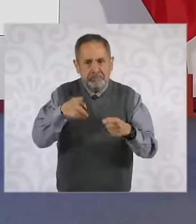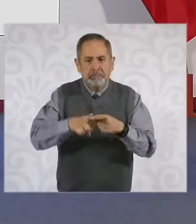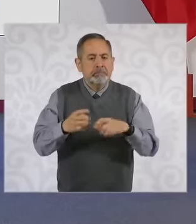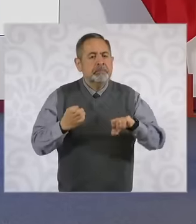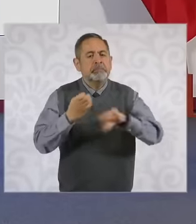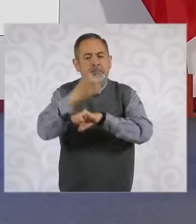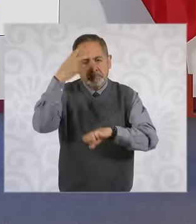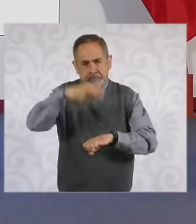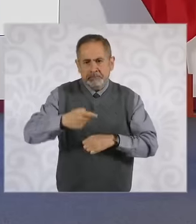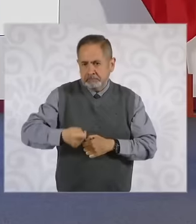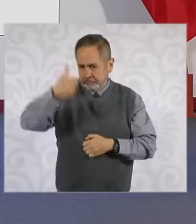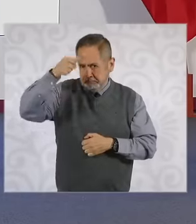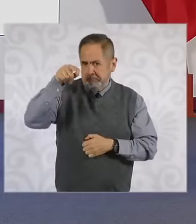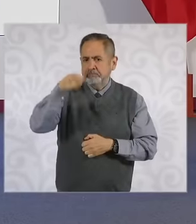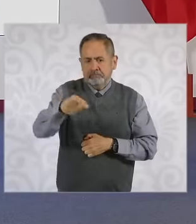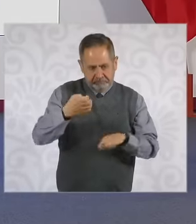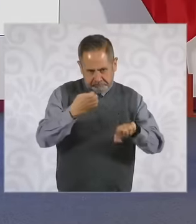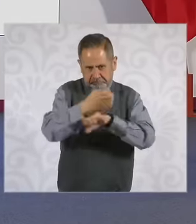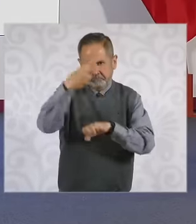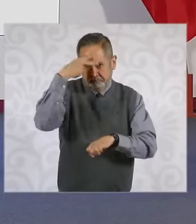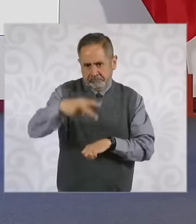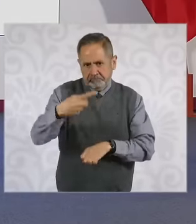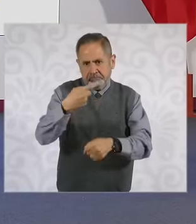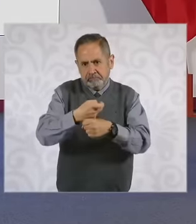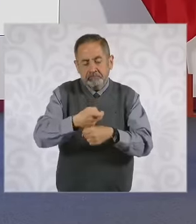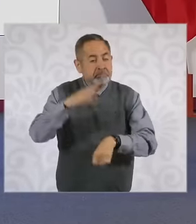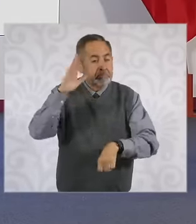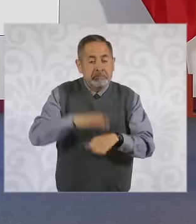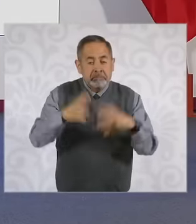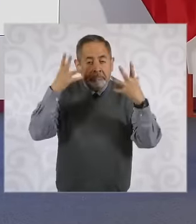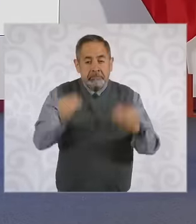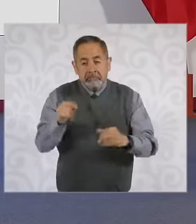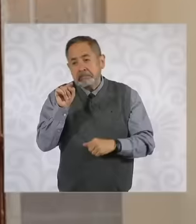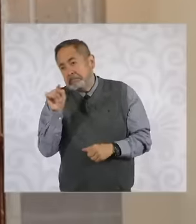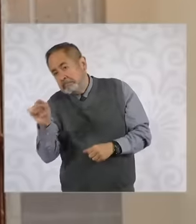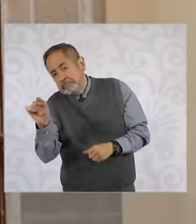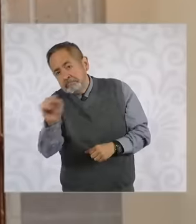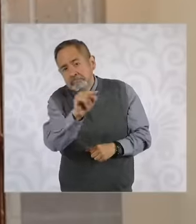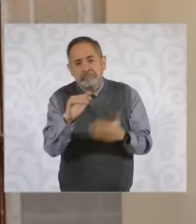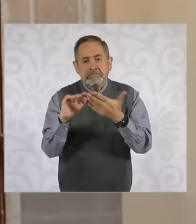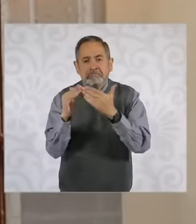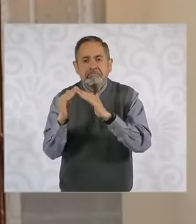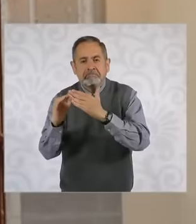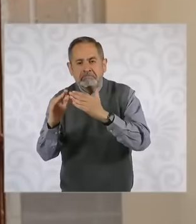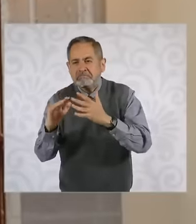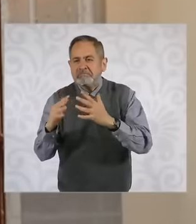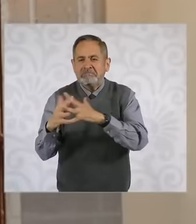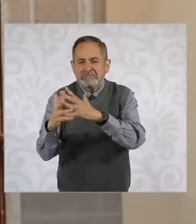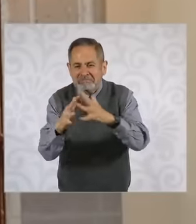number one. The state of Mexico is the one that has the largest size uh both in absolute value of the number